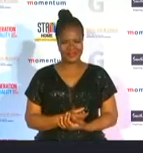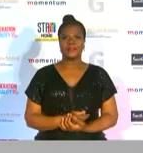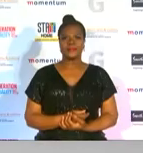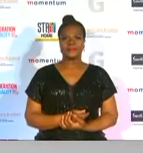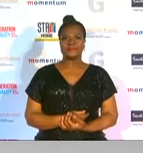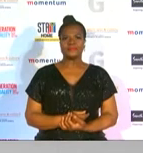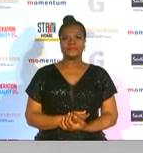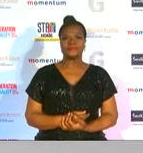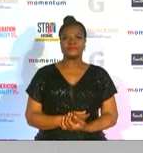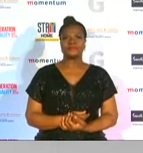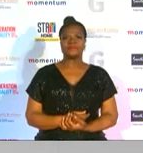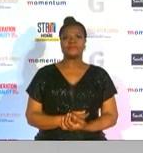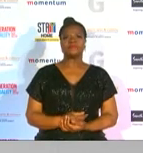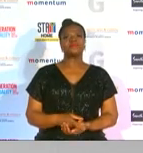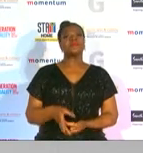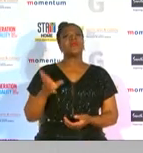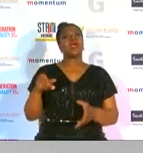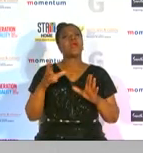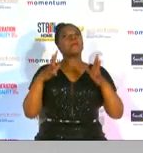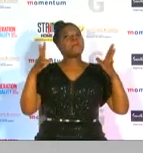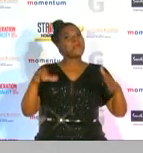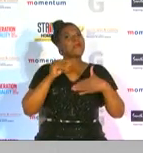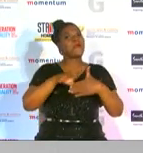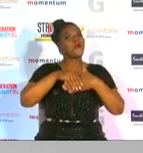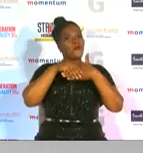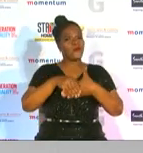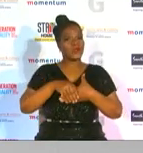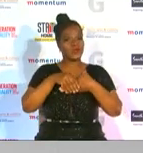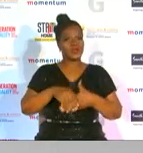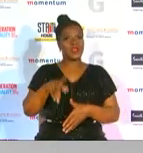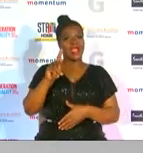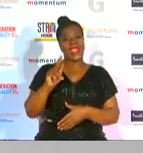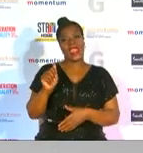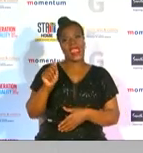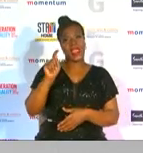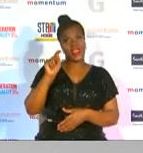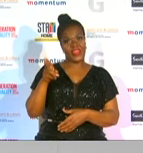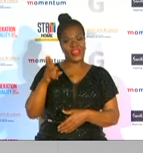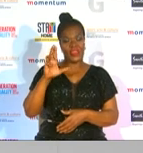and a huge congratulations to caitlin roskrant who is the 2020 emerging